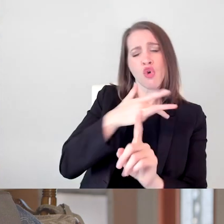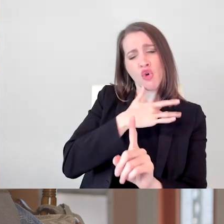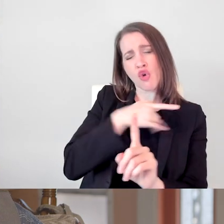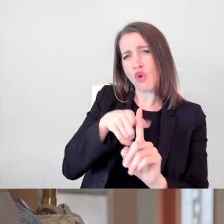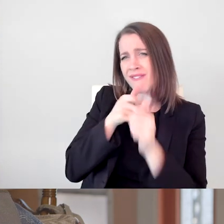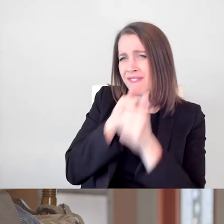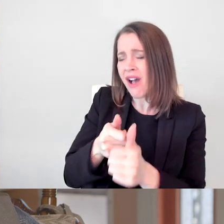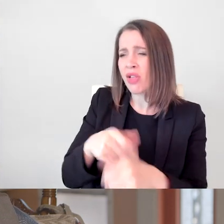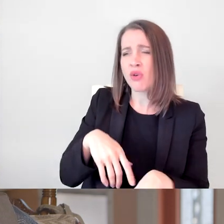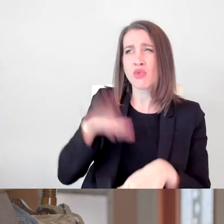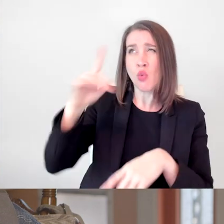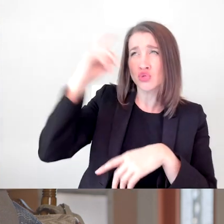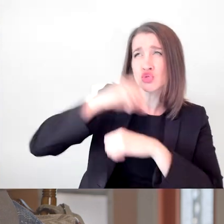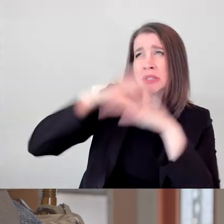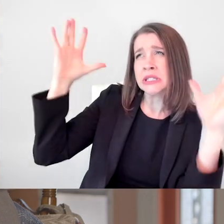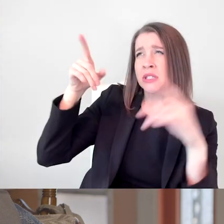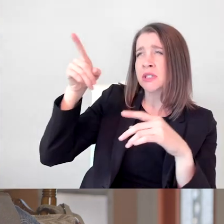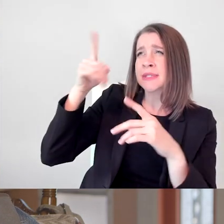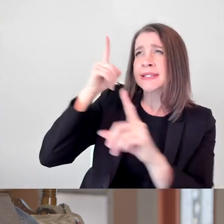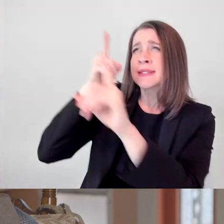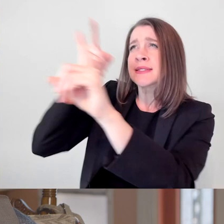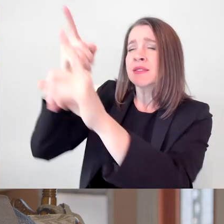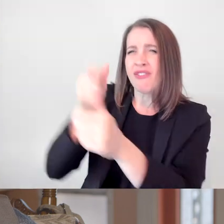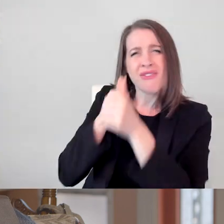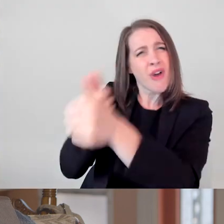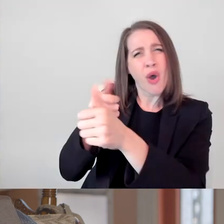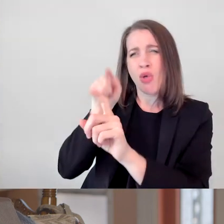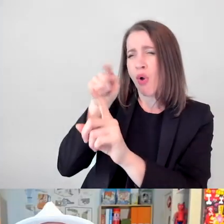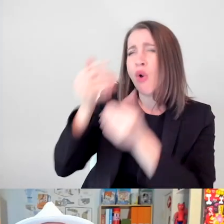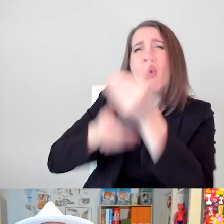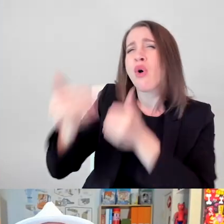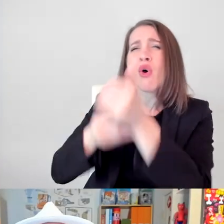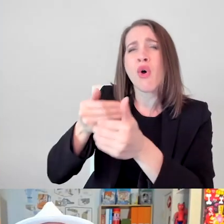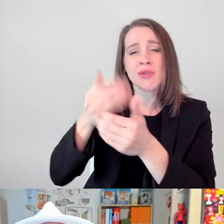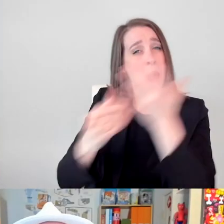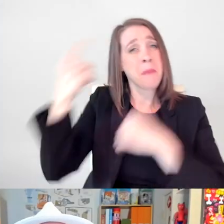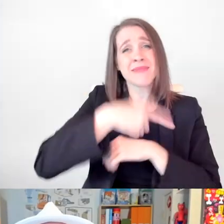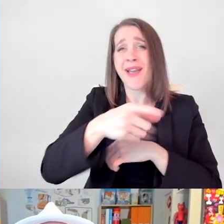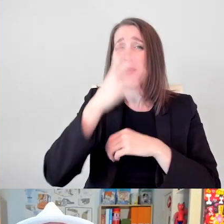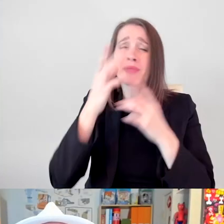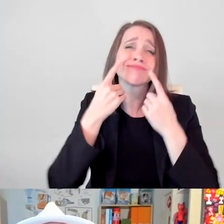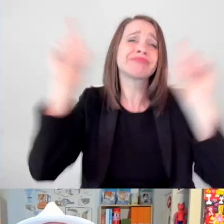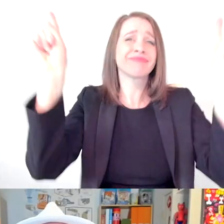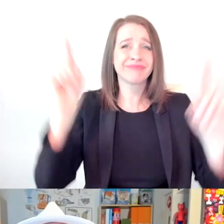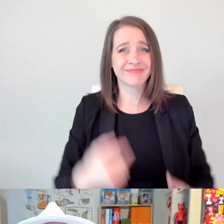And someday, they will go big. Wow.